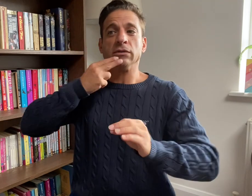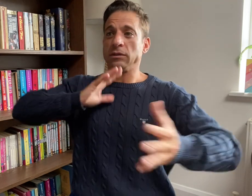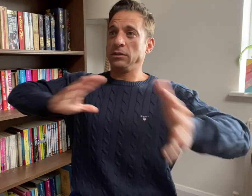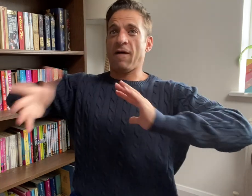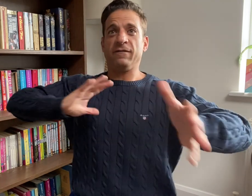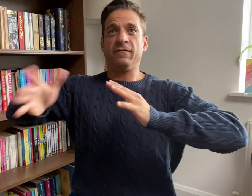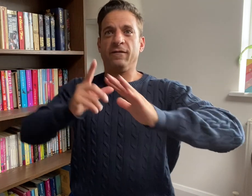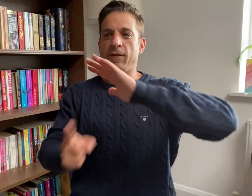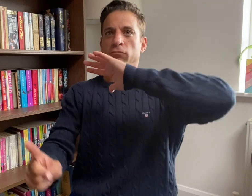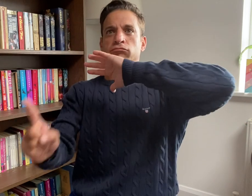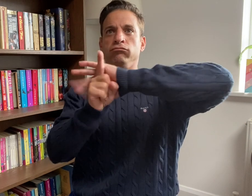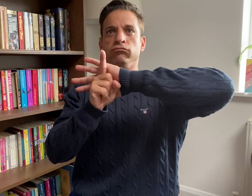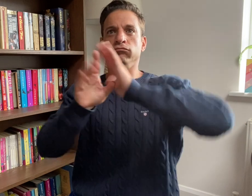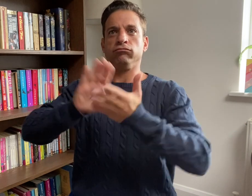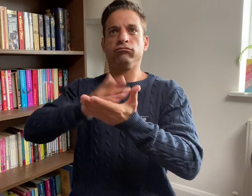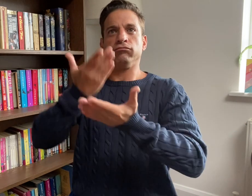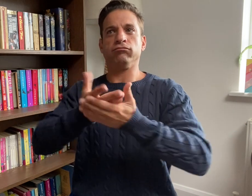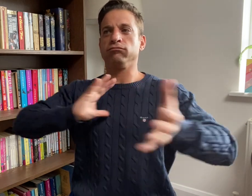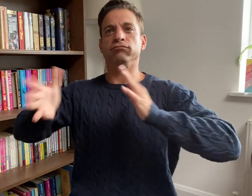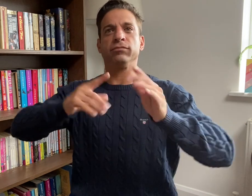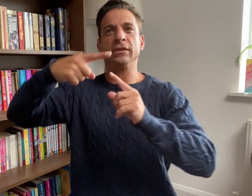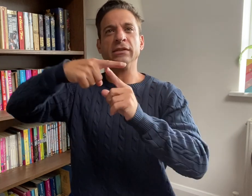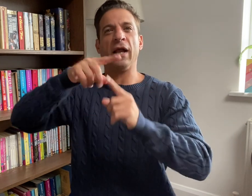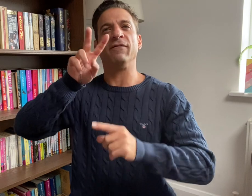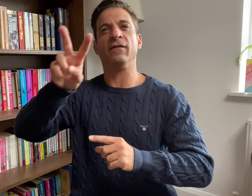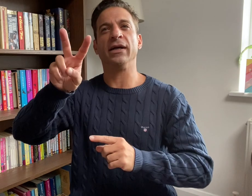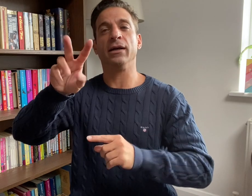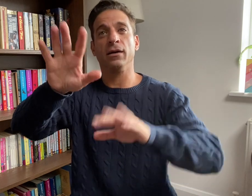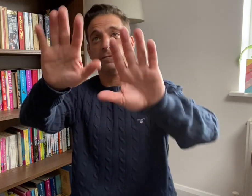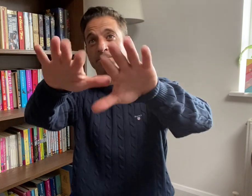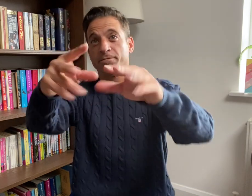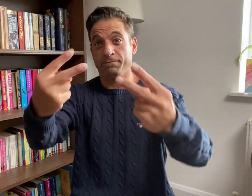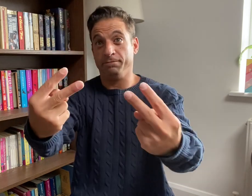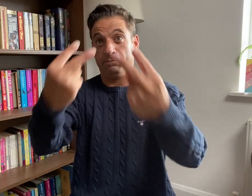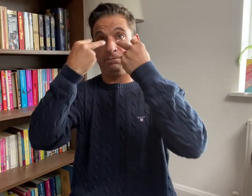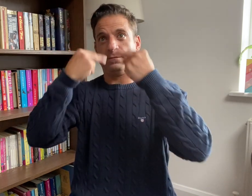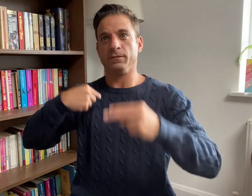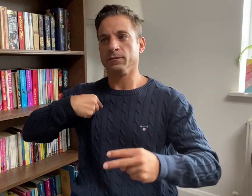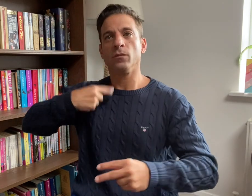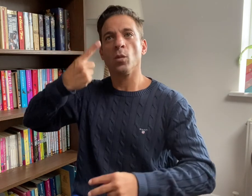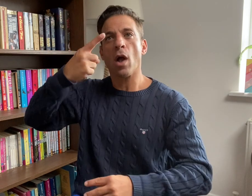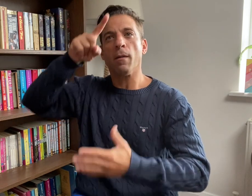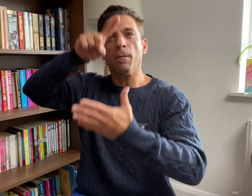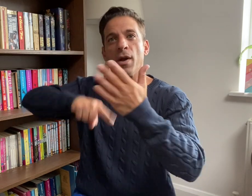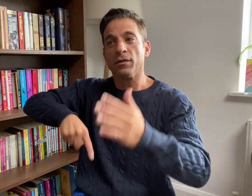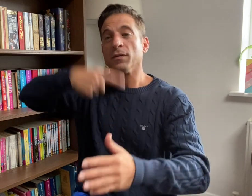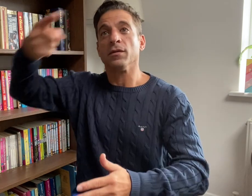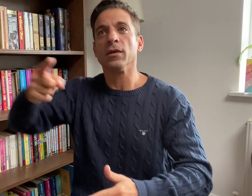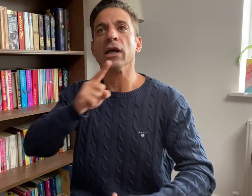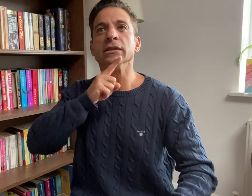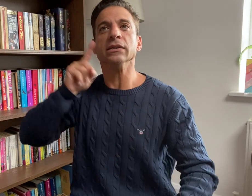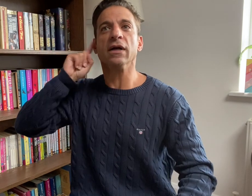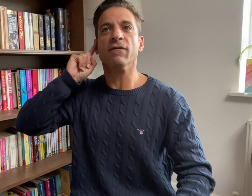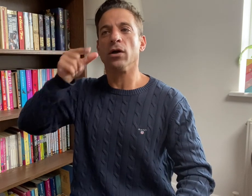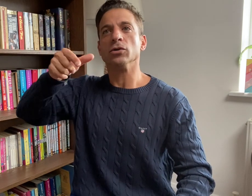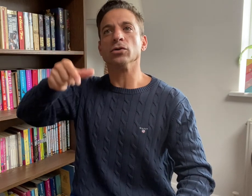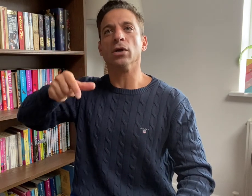of Deaf Interpreters on TV. Watch our next monthly DeafGPS